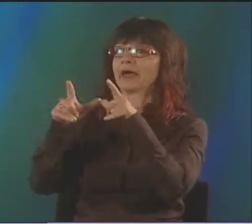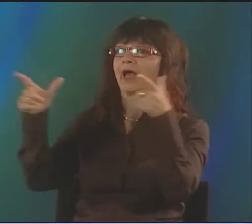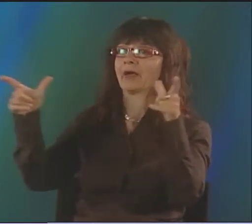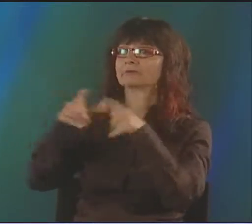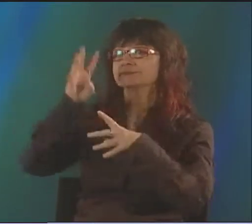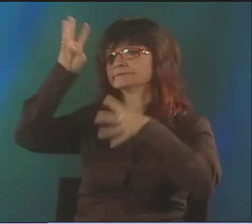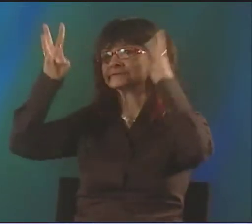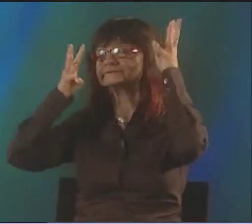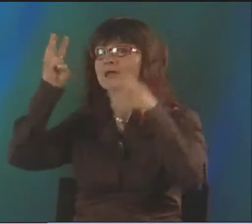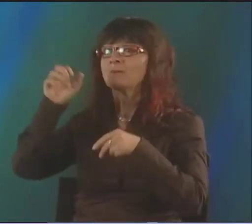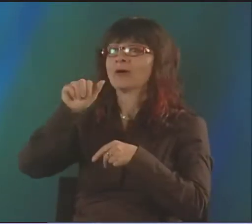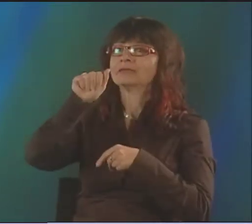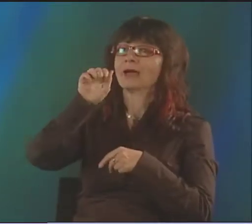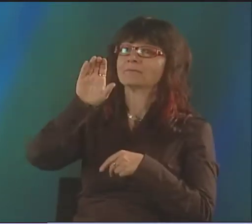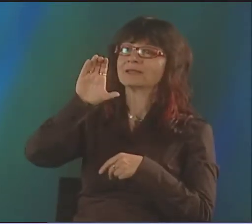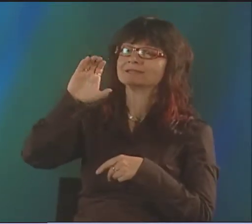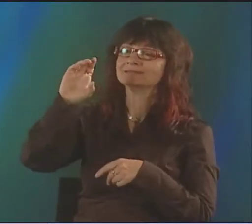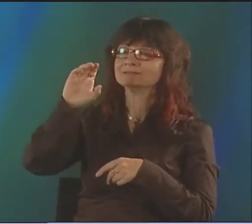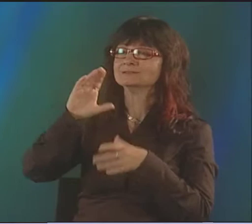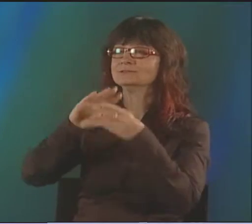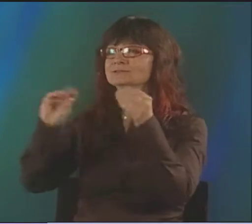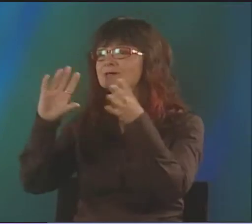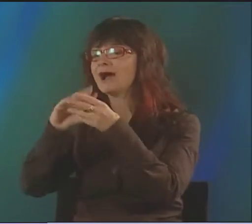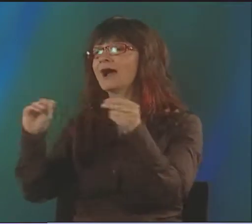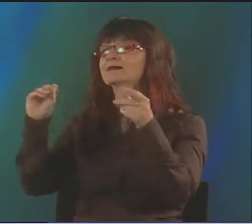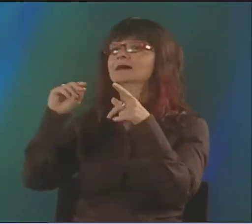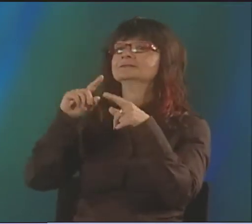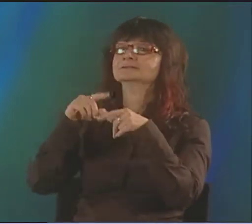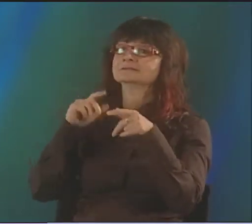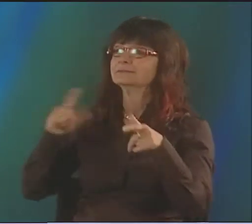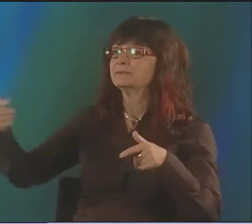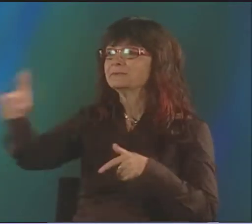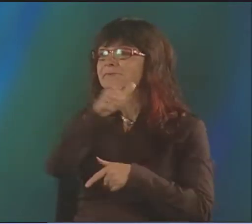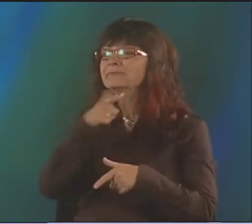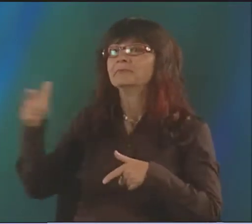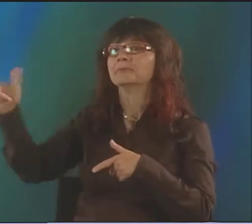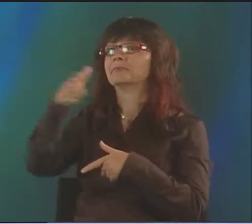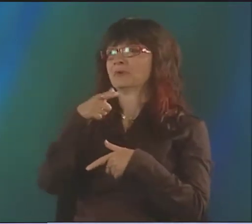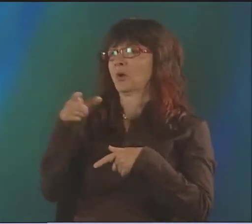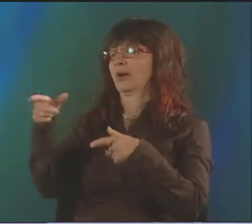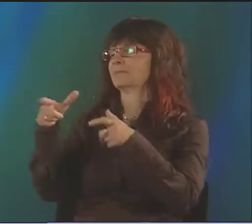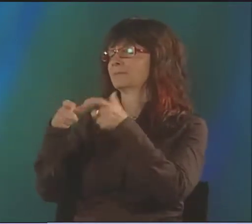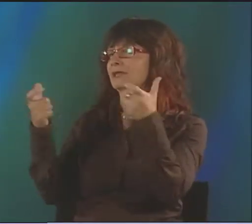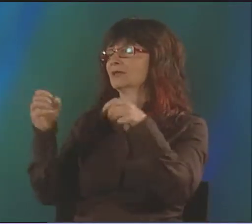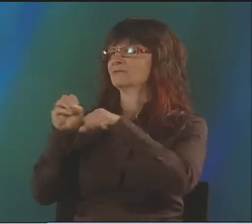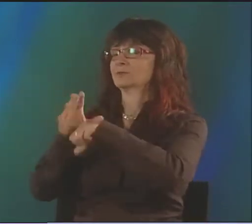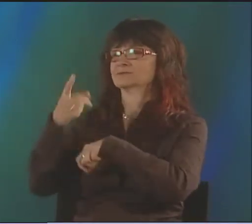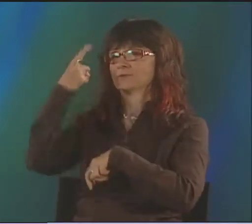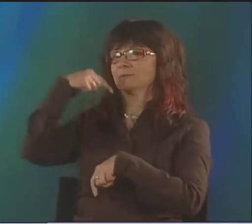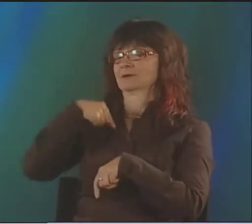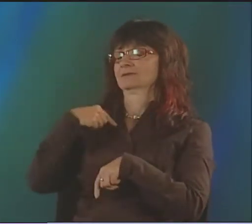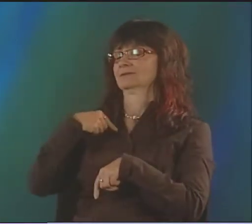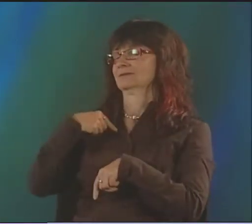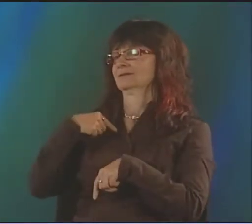WE JUST PLAYED WITH LANGUAGE. WE CAME UP WITH ABC STORIES. WE TOOK TURNS SHARING DIFFERENT IDEAS.